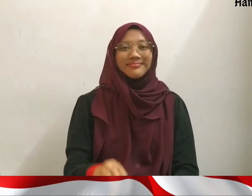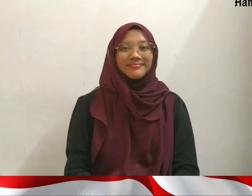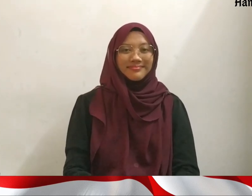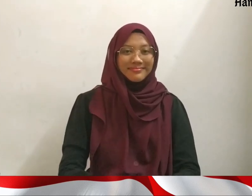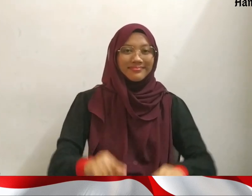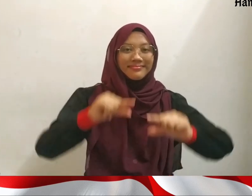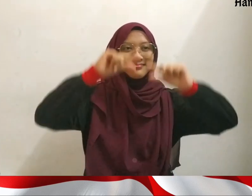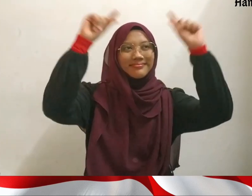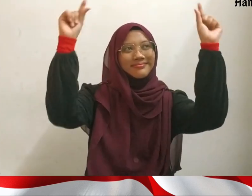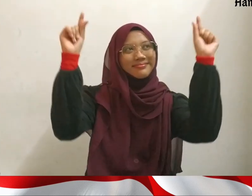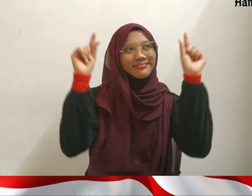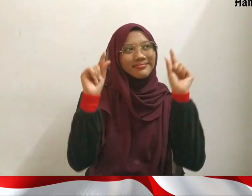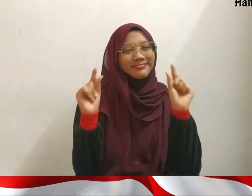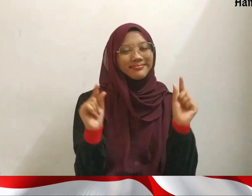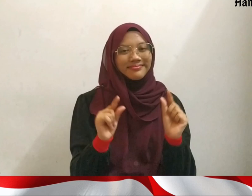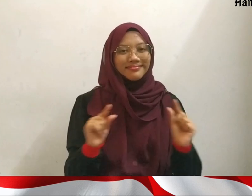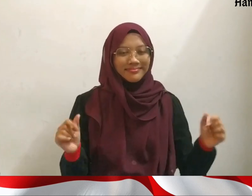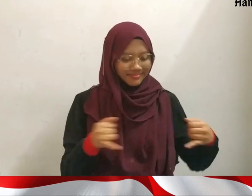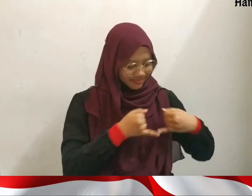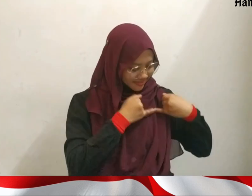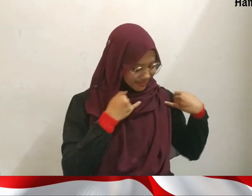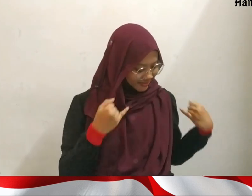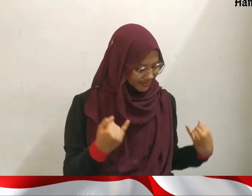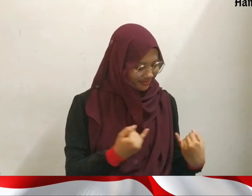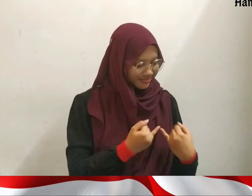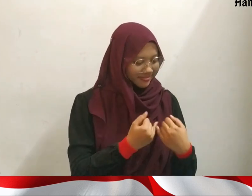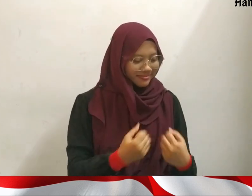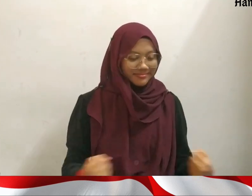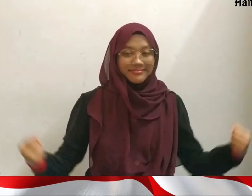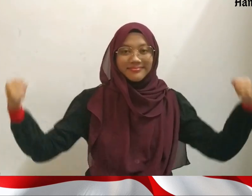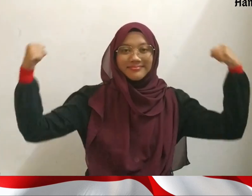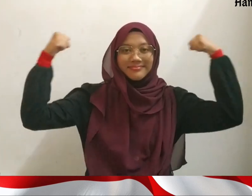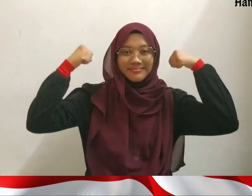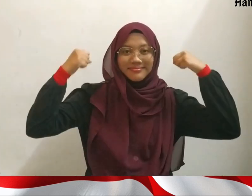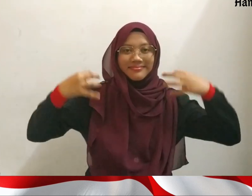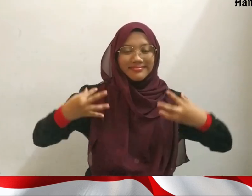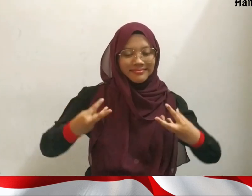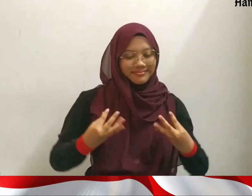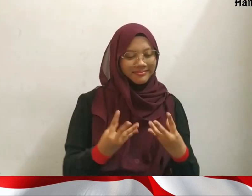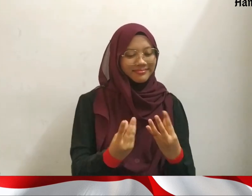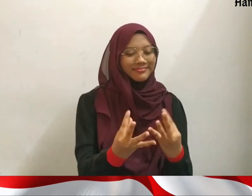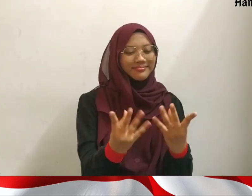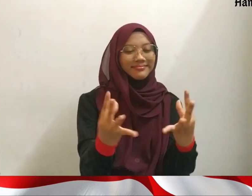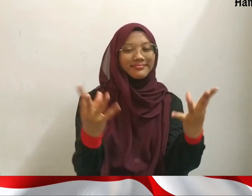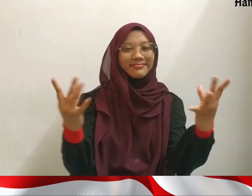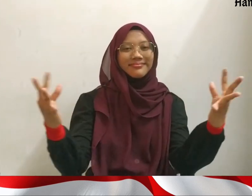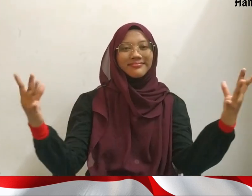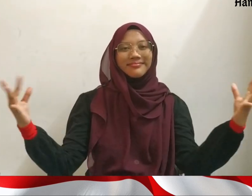Heart beats faster Spirit in huge flames